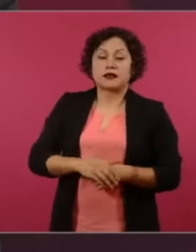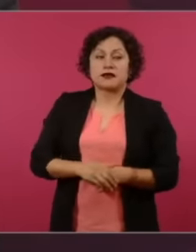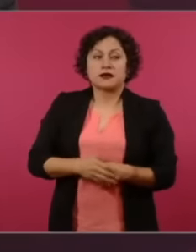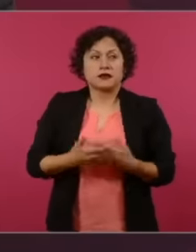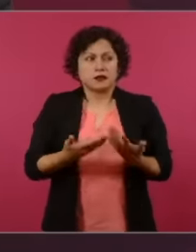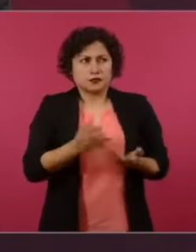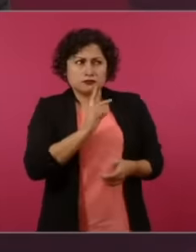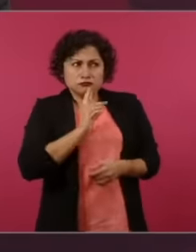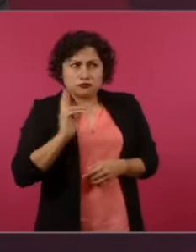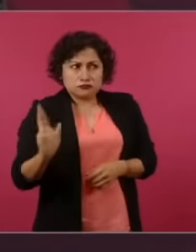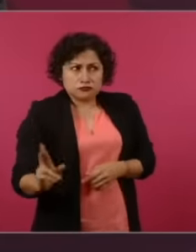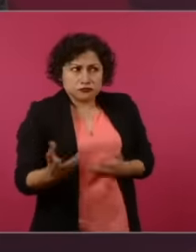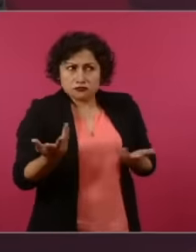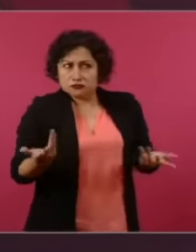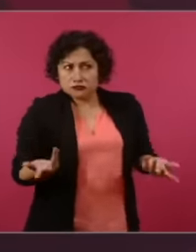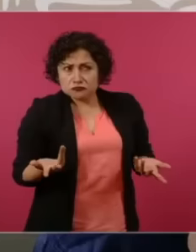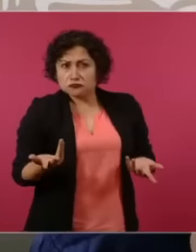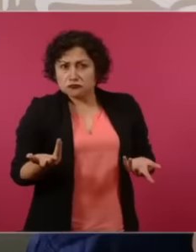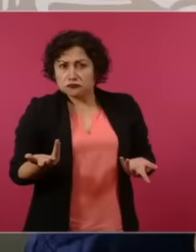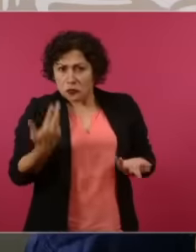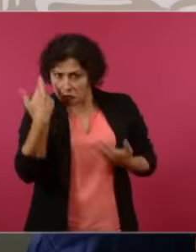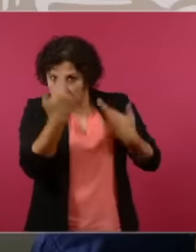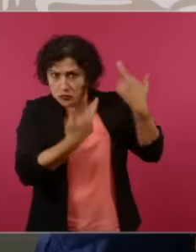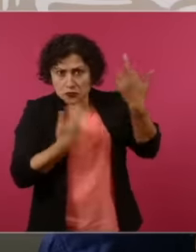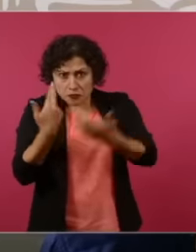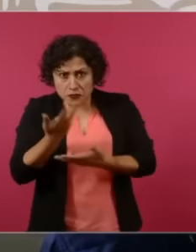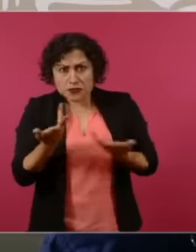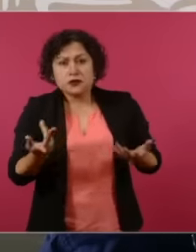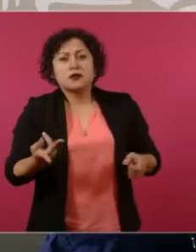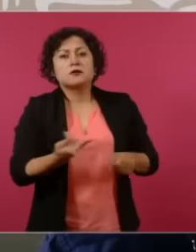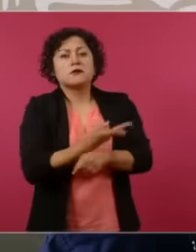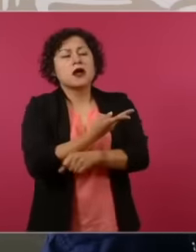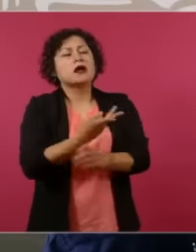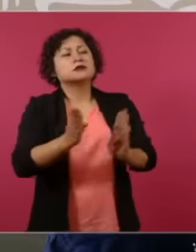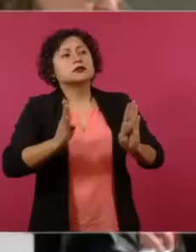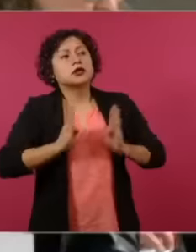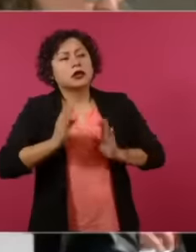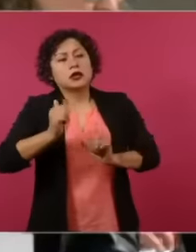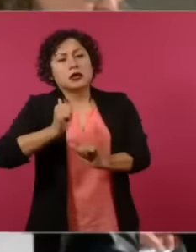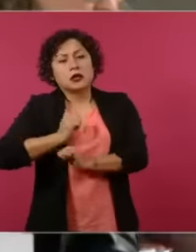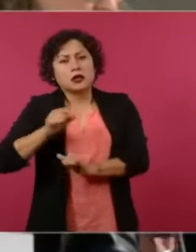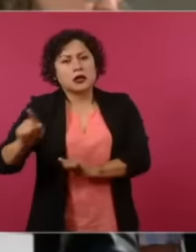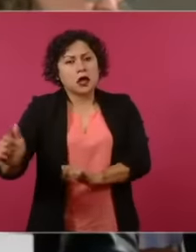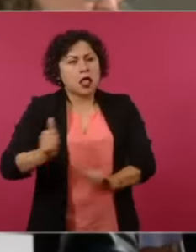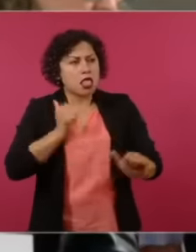reviewing Yes yes, reviewing it if the army took advantage of its power yes yes yes yes there is no